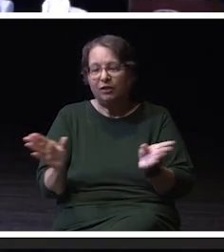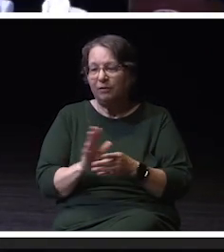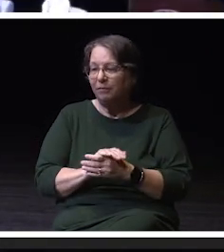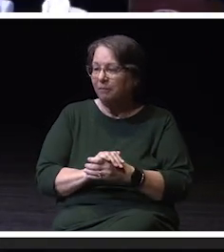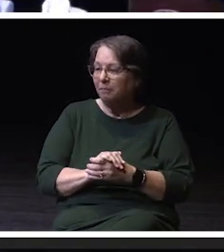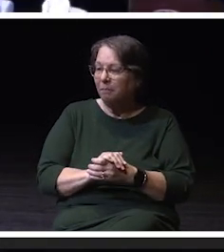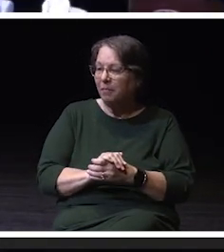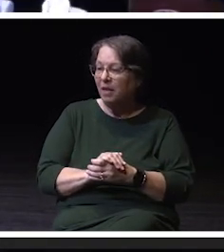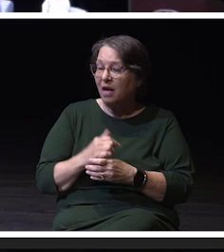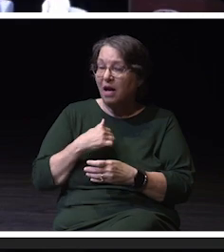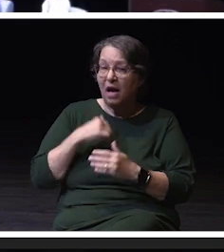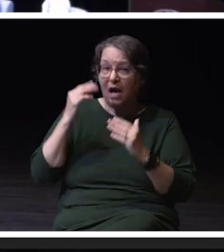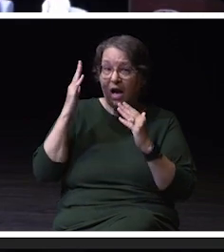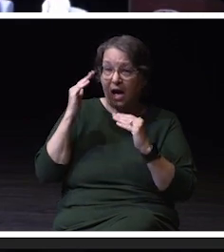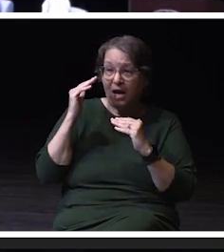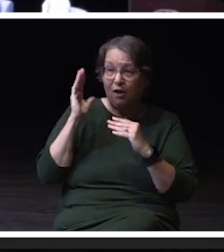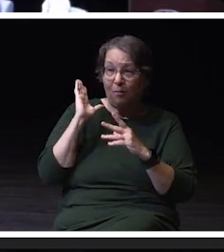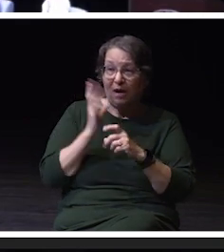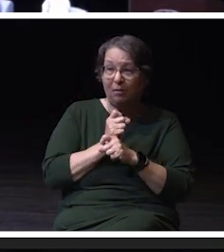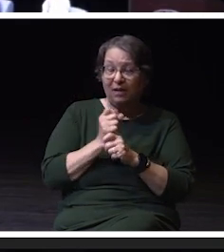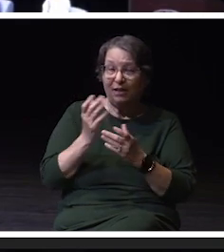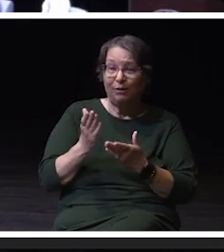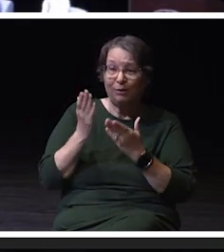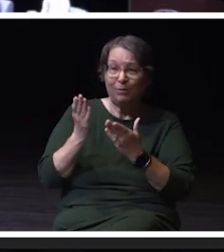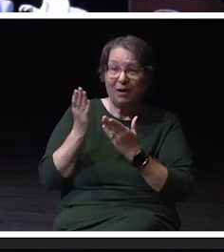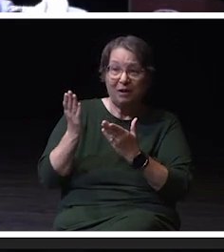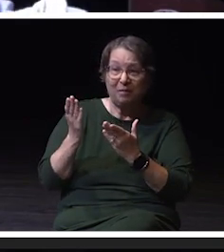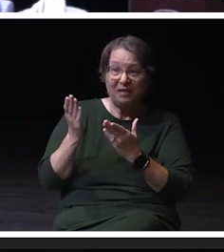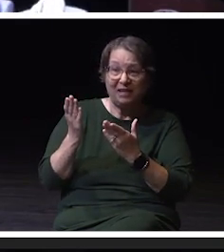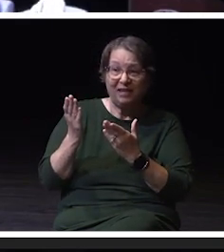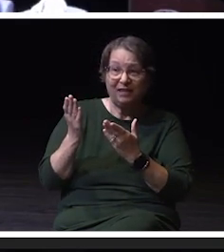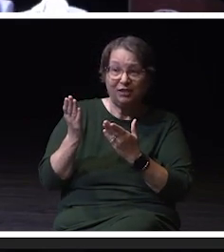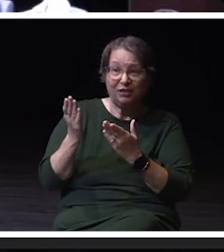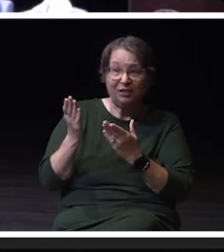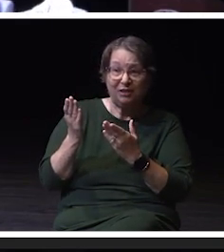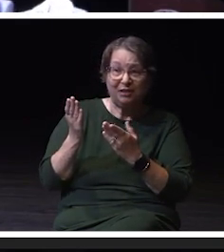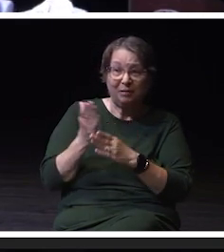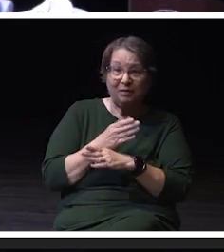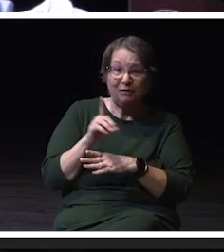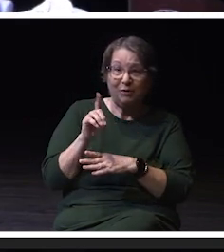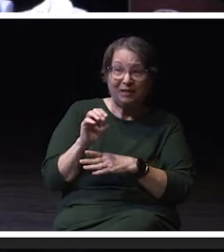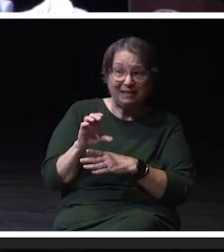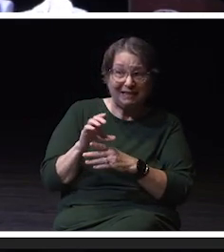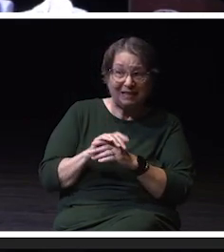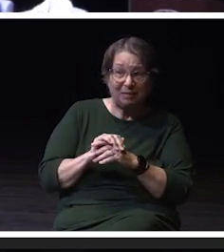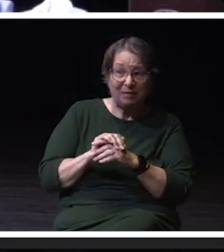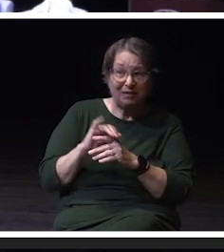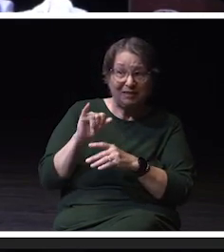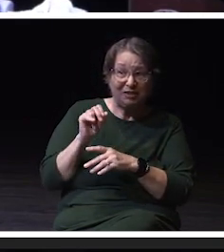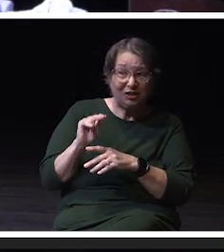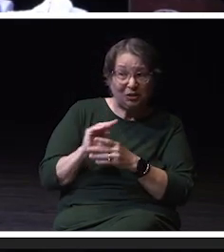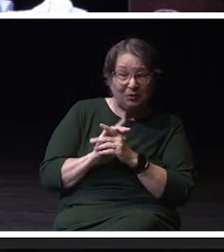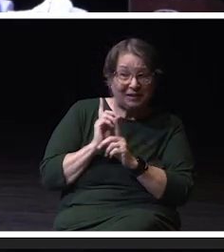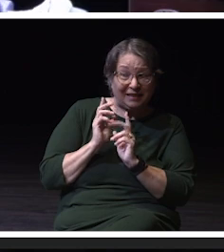that I will get those recommendations by late December or early January and begin to socialize